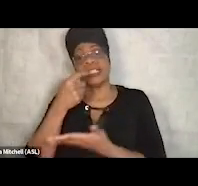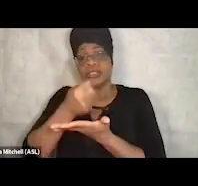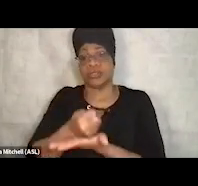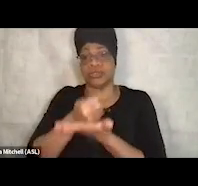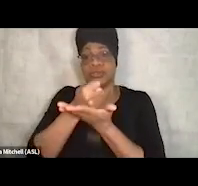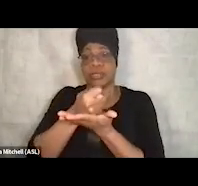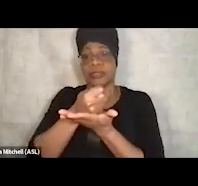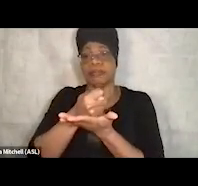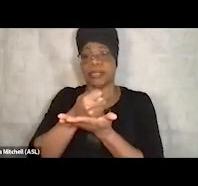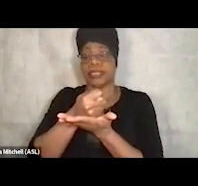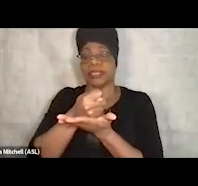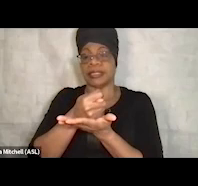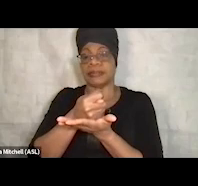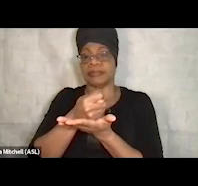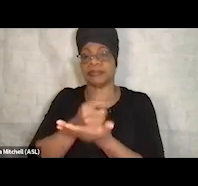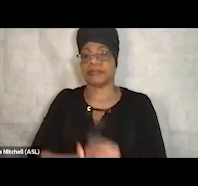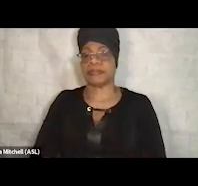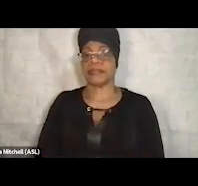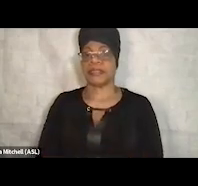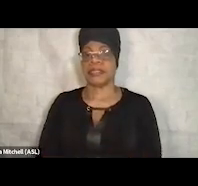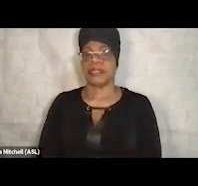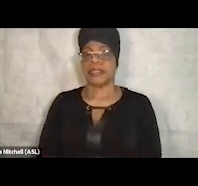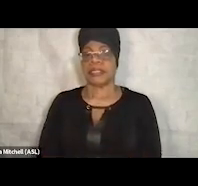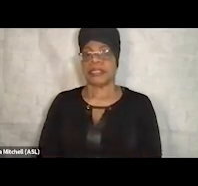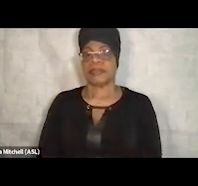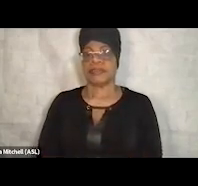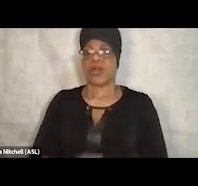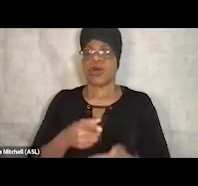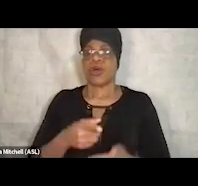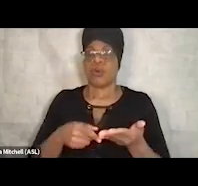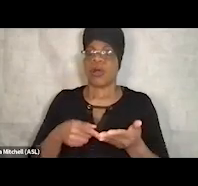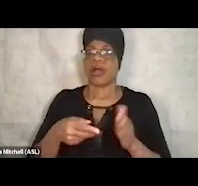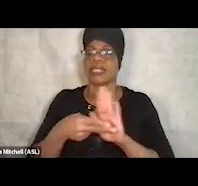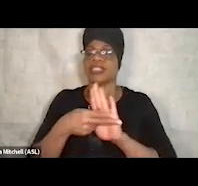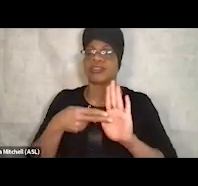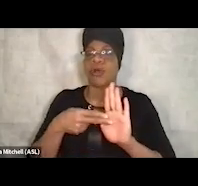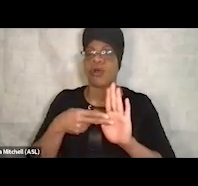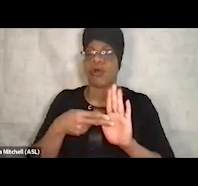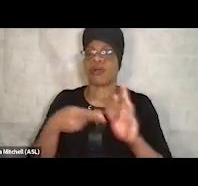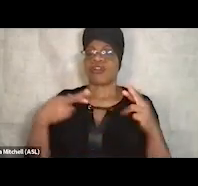basically, you know, what is typically called residential treatment or inpatient treatment.